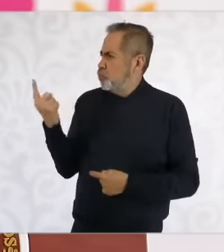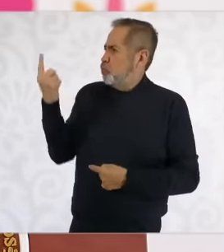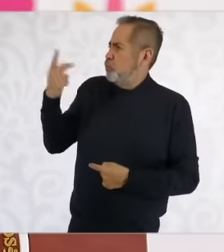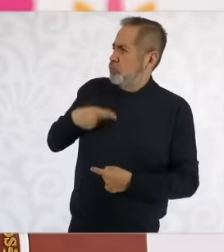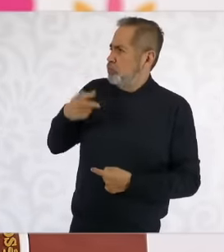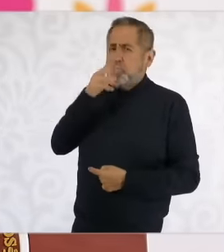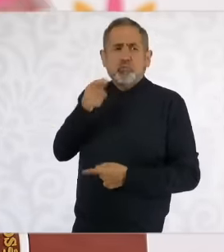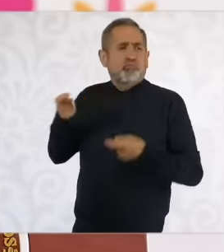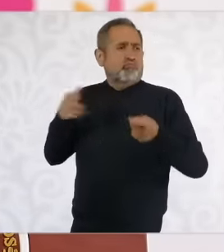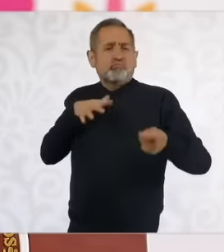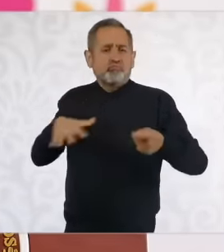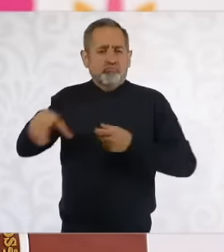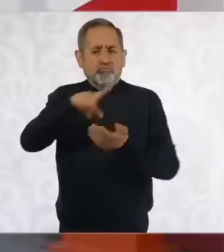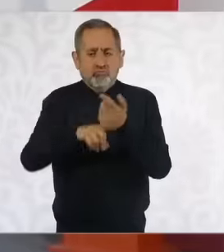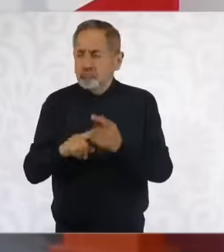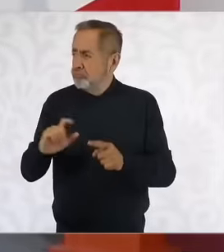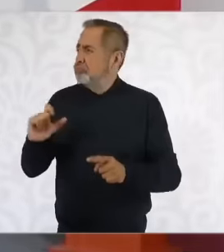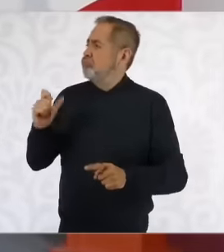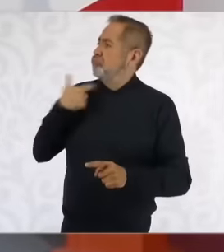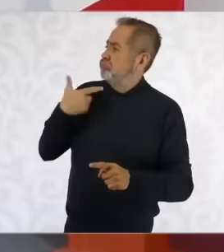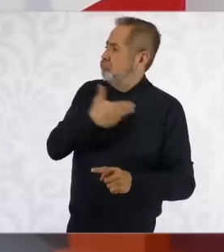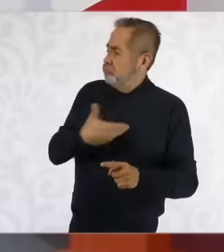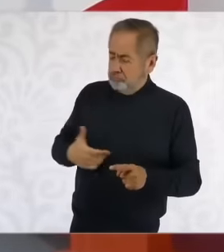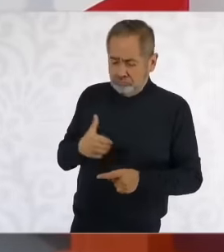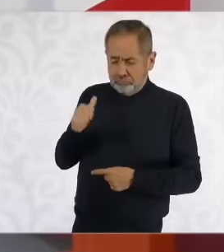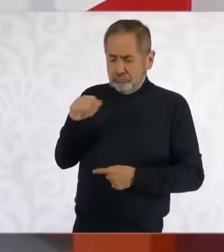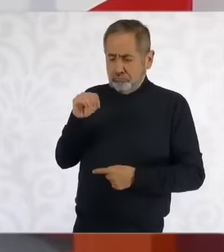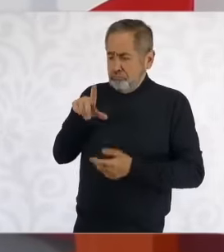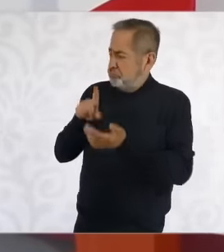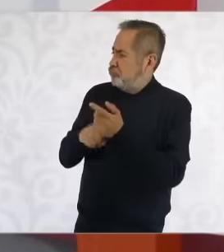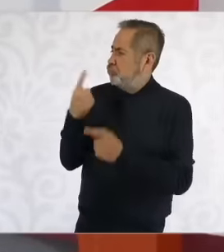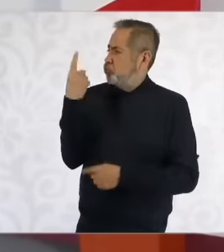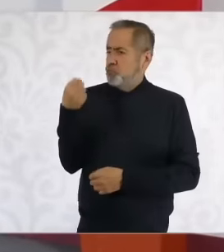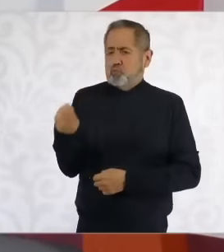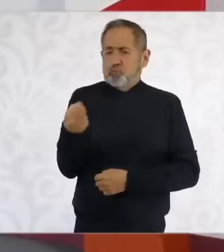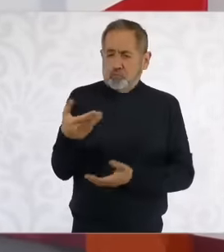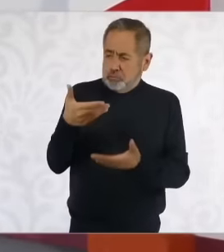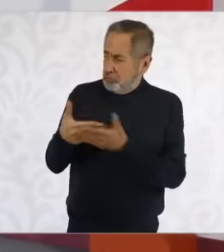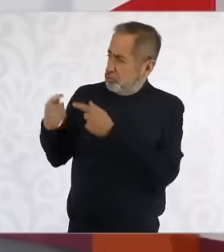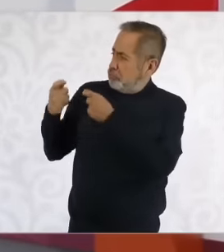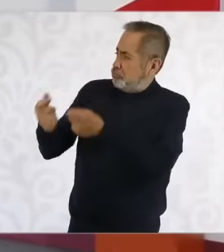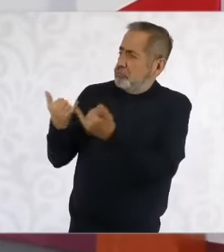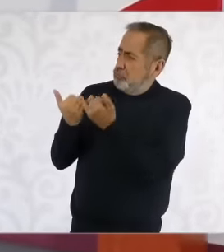exercised by President López Obrador and that now the president wants to exercise